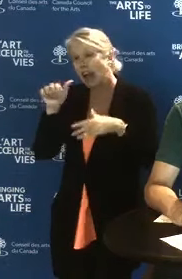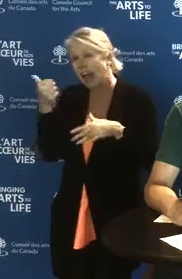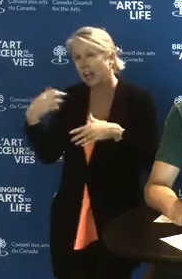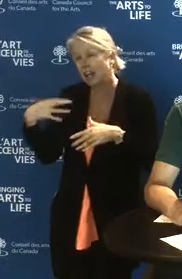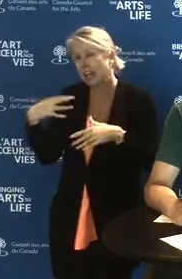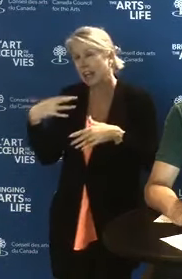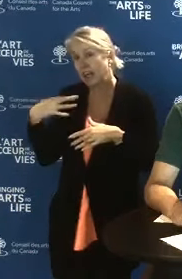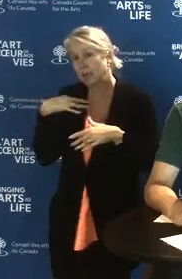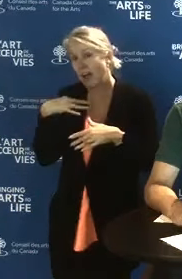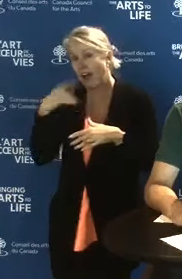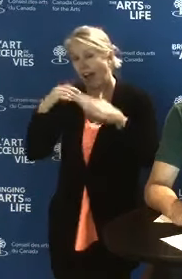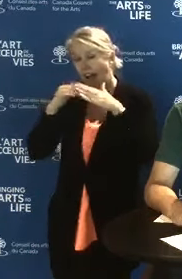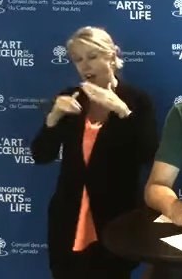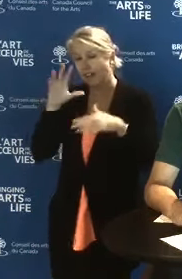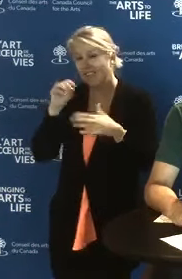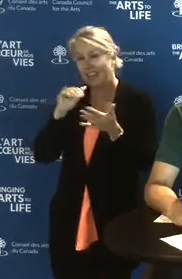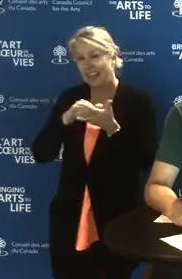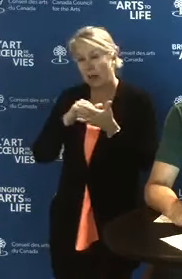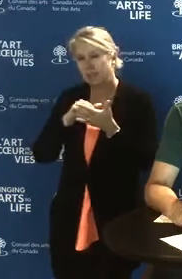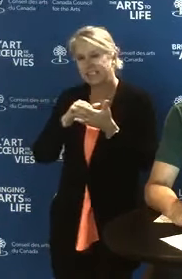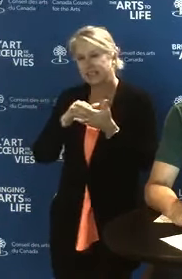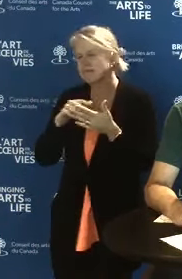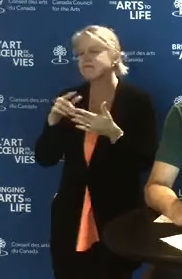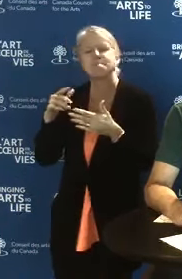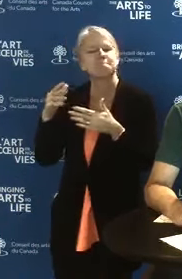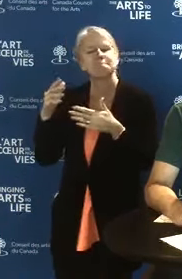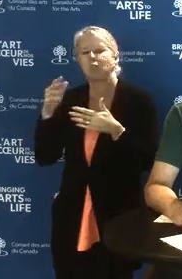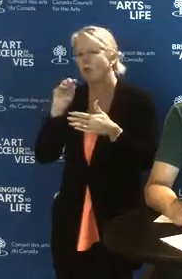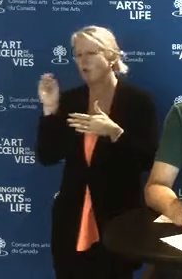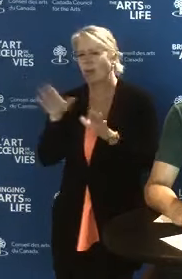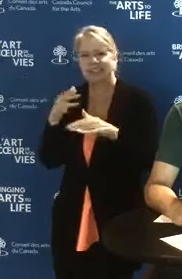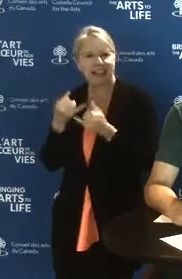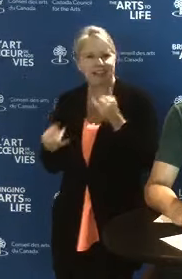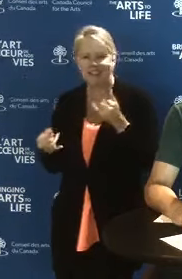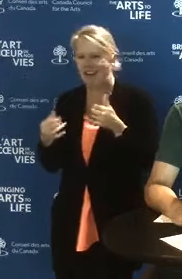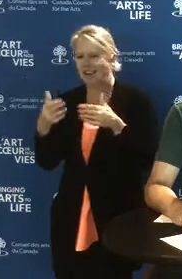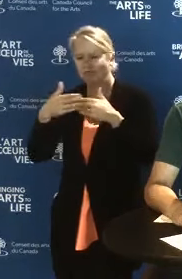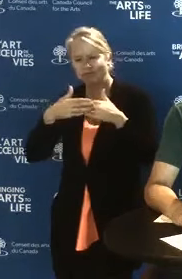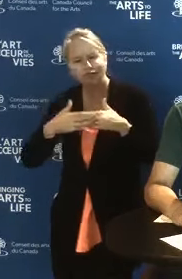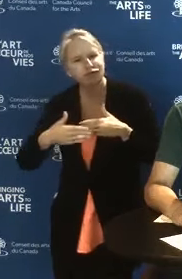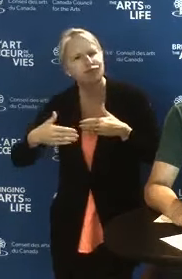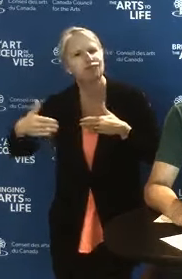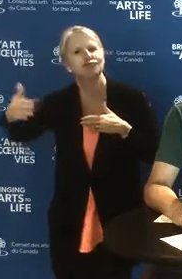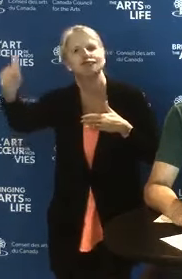and for that, you can apply any time this year under the rolling deadline.